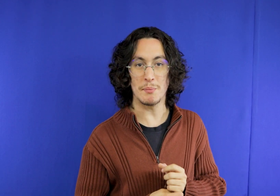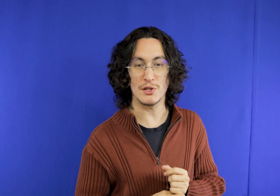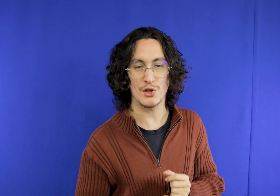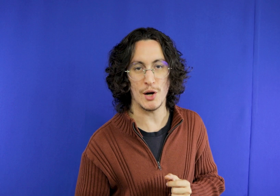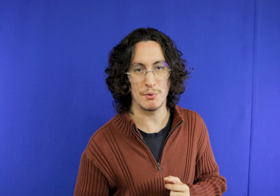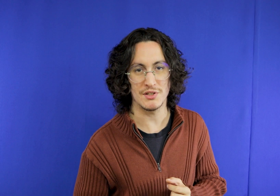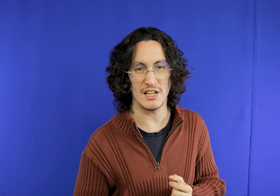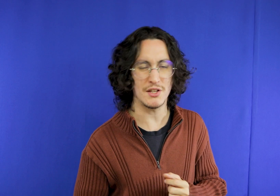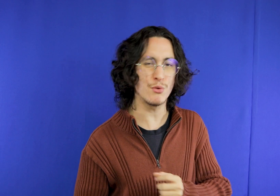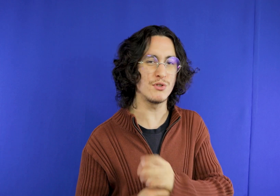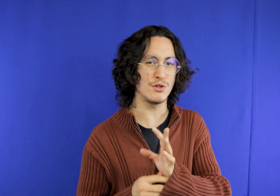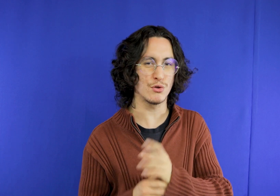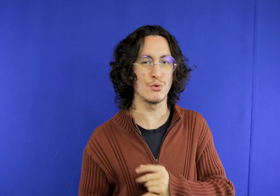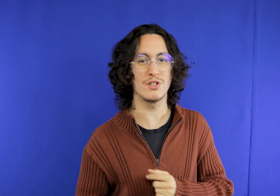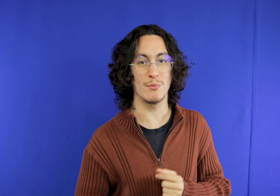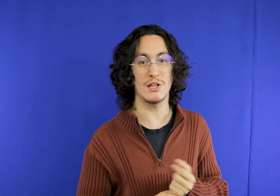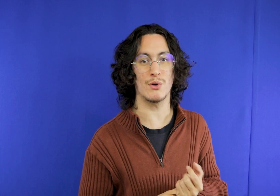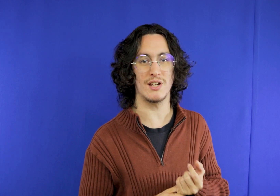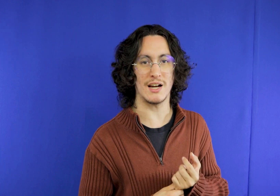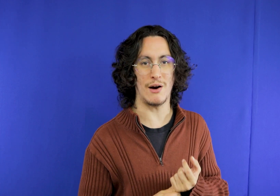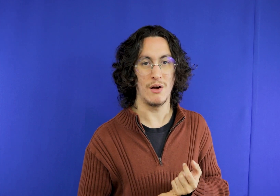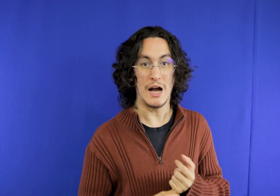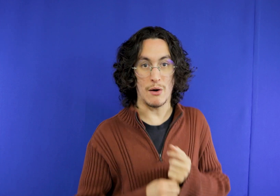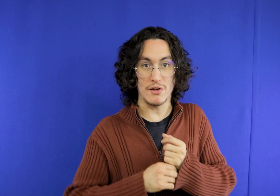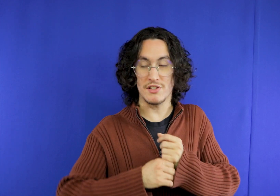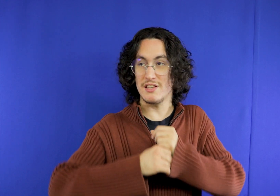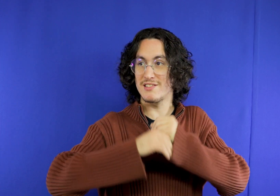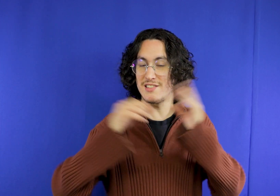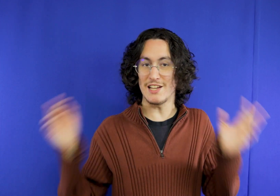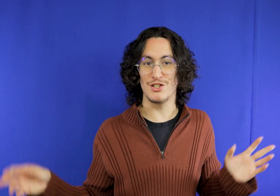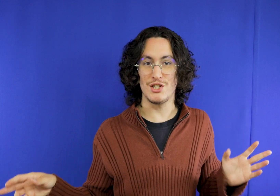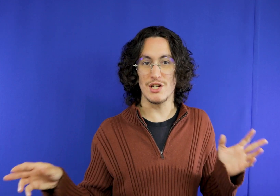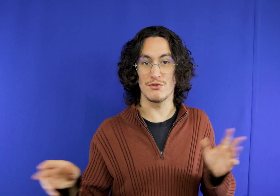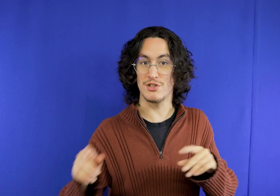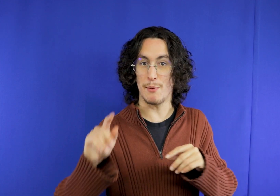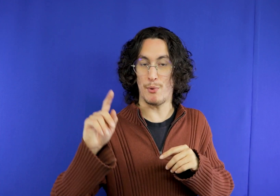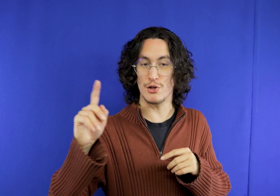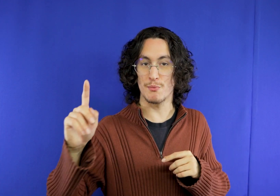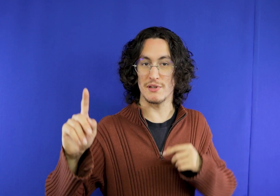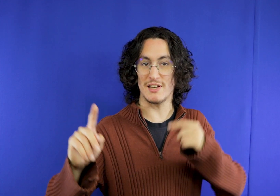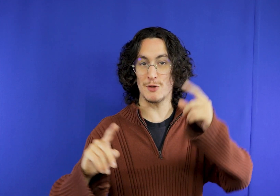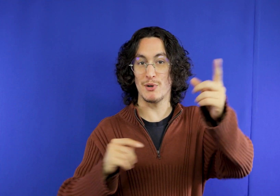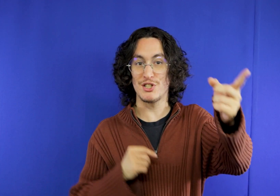Nova Petrópolis ok there are some titles there are a lot of cool things now you have 7 days you can start